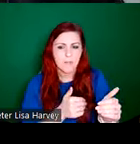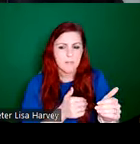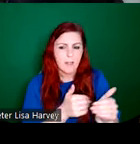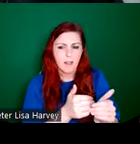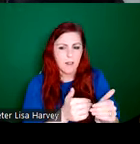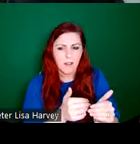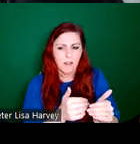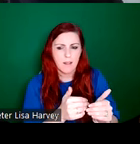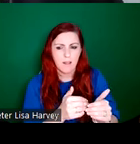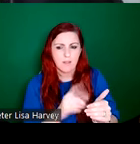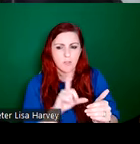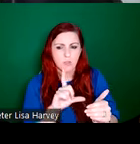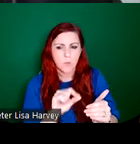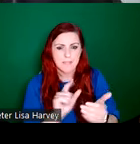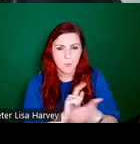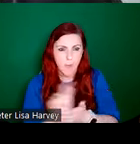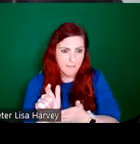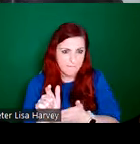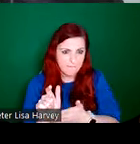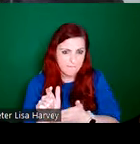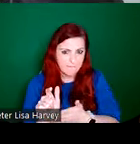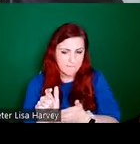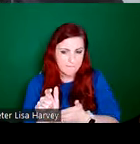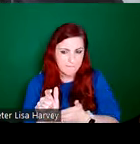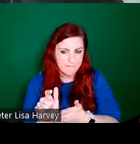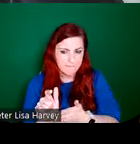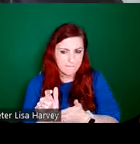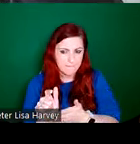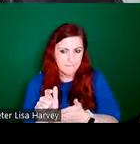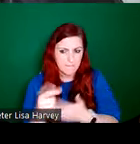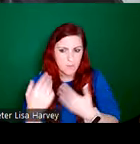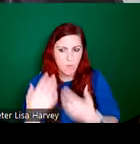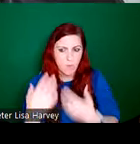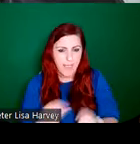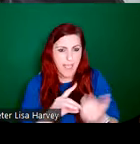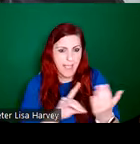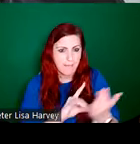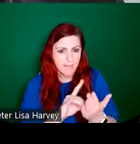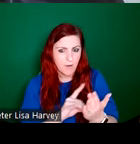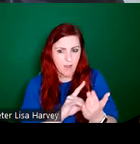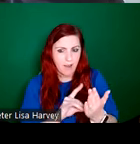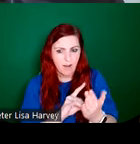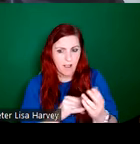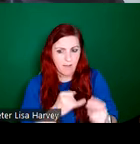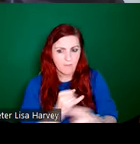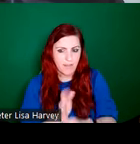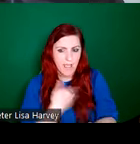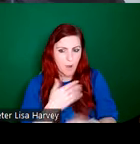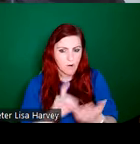until 2012. So we have a huge archive of theirs in our in our archives, and was